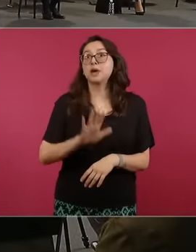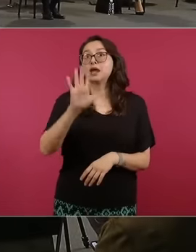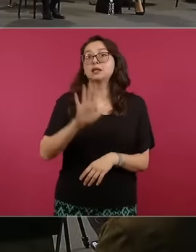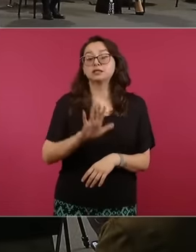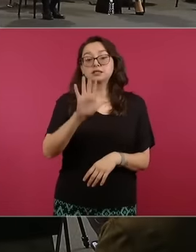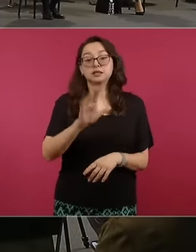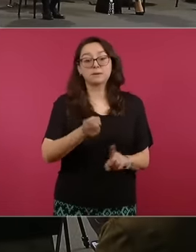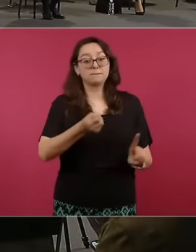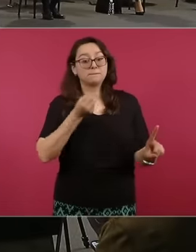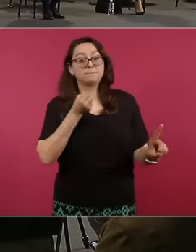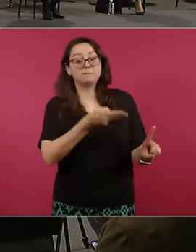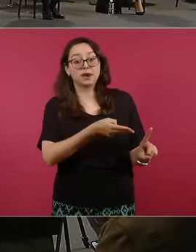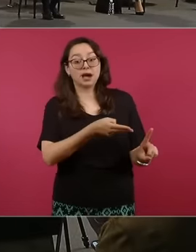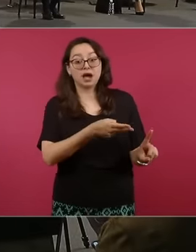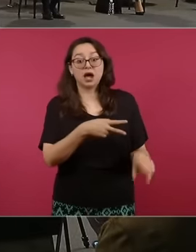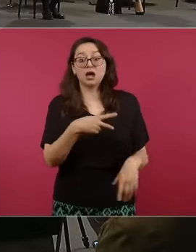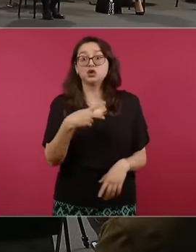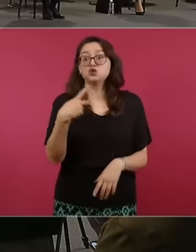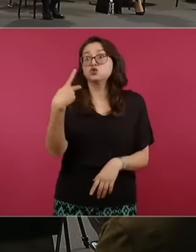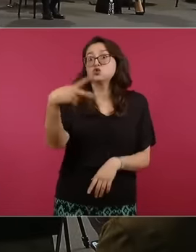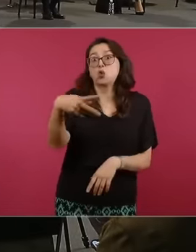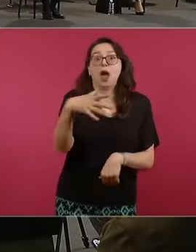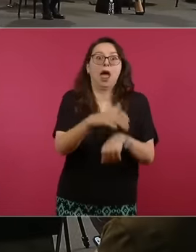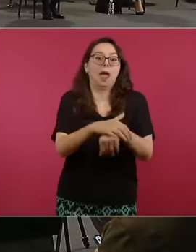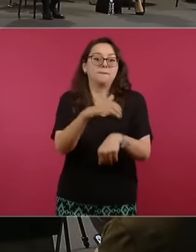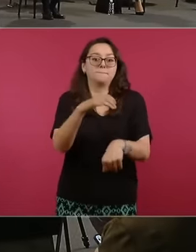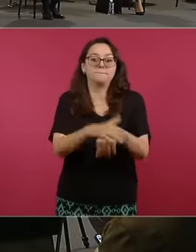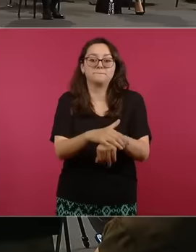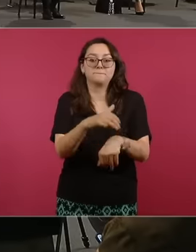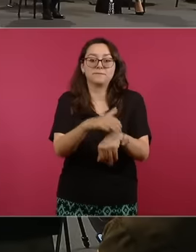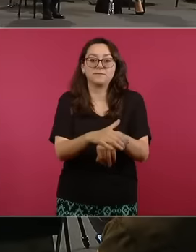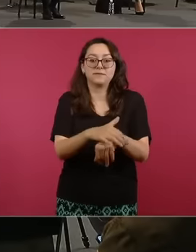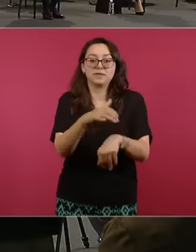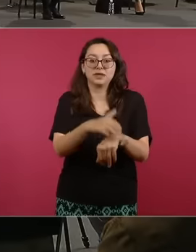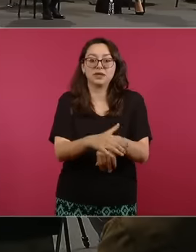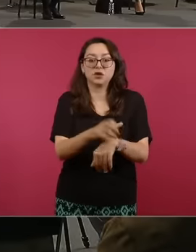his friend to his friend Salinas sheet Salinas sheet